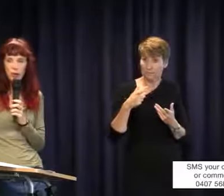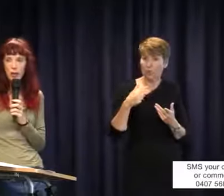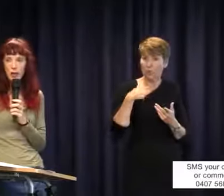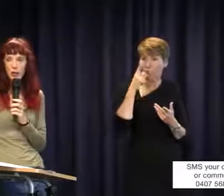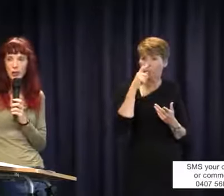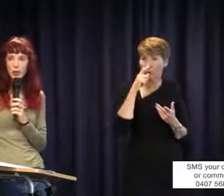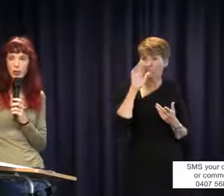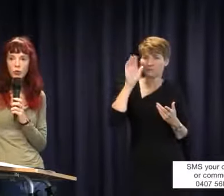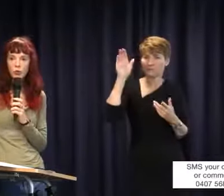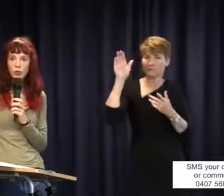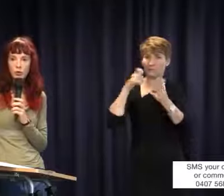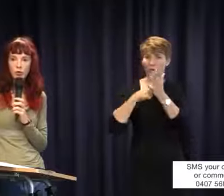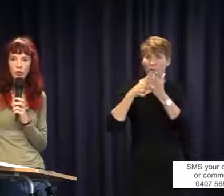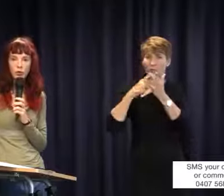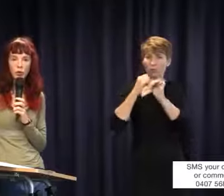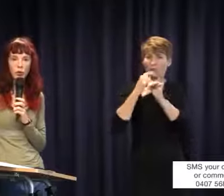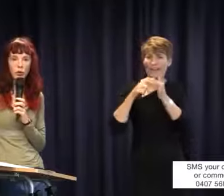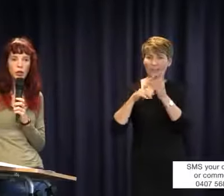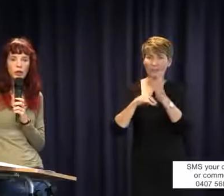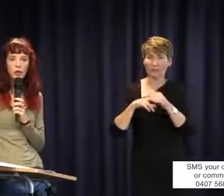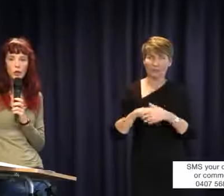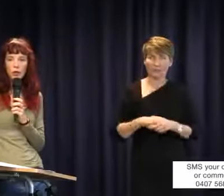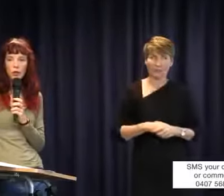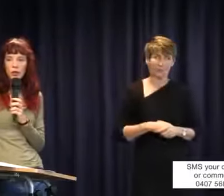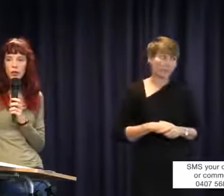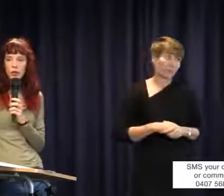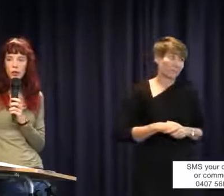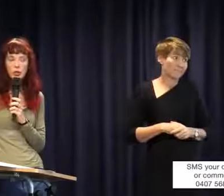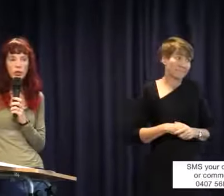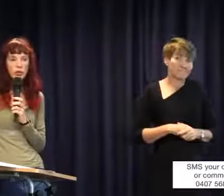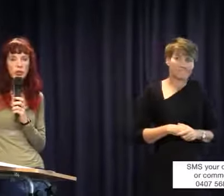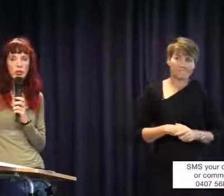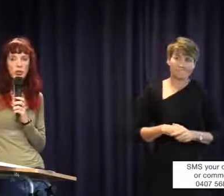I say that because the region just backs the school. Then you can go to the deputy secretaries